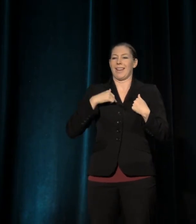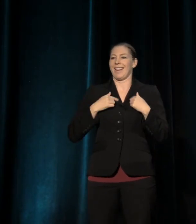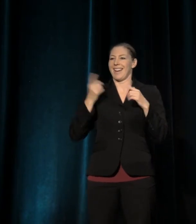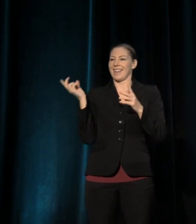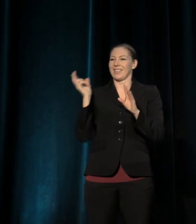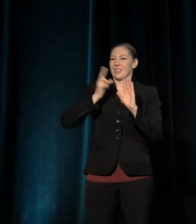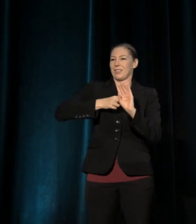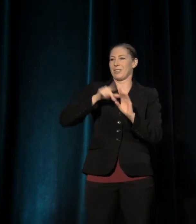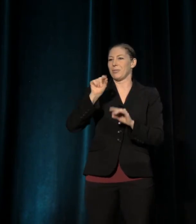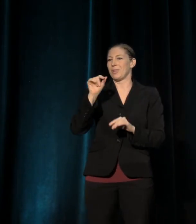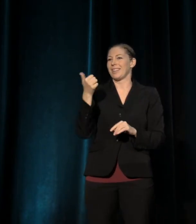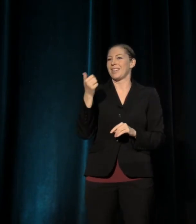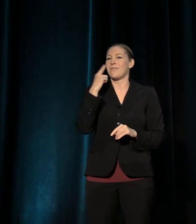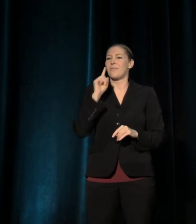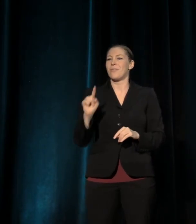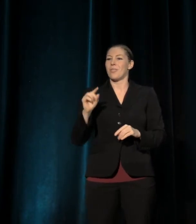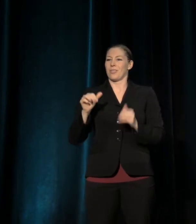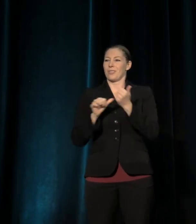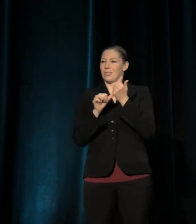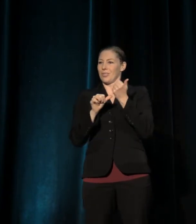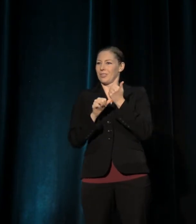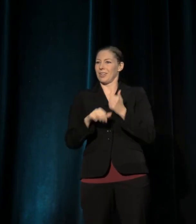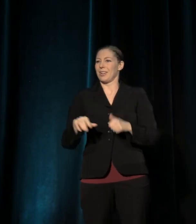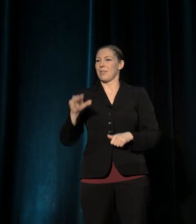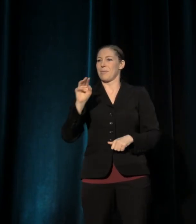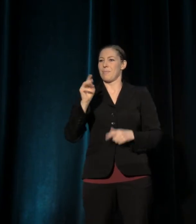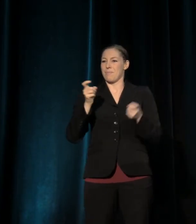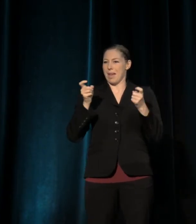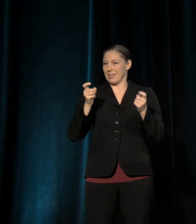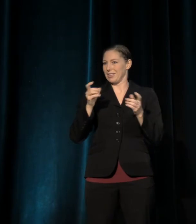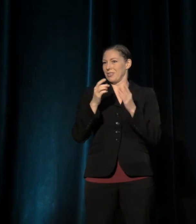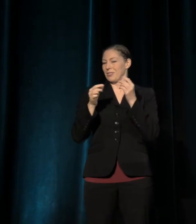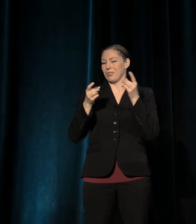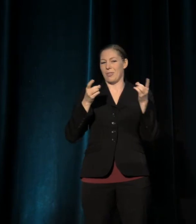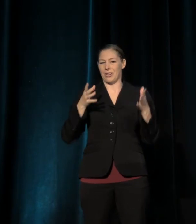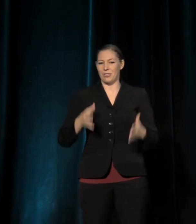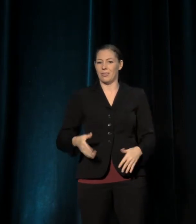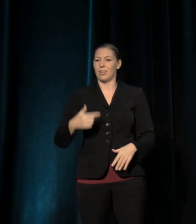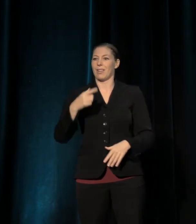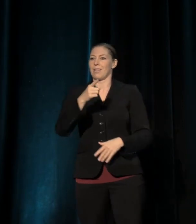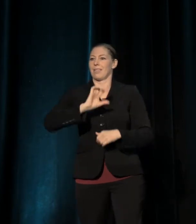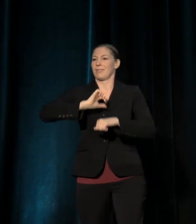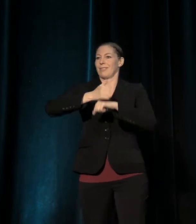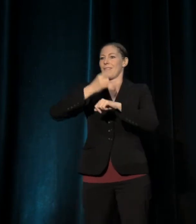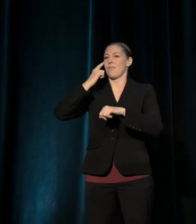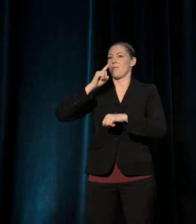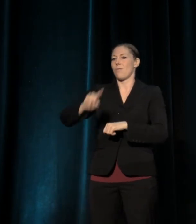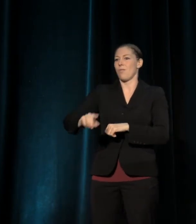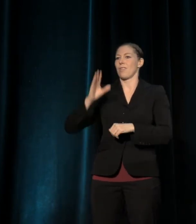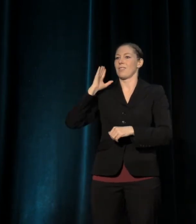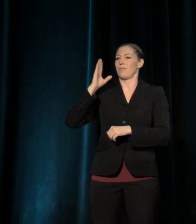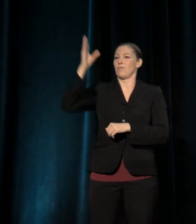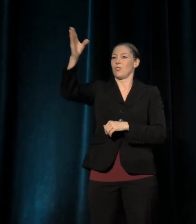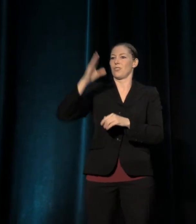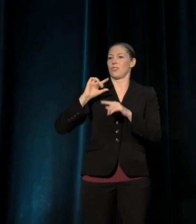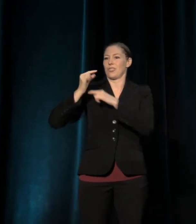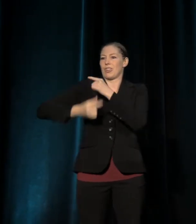as the Associate Managing Director, which was a job created by TCG's New Generations Future Leaders grant -- Right?